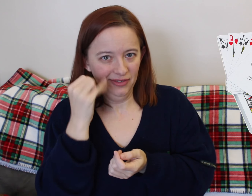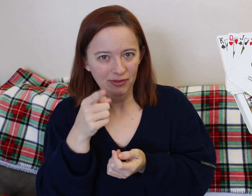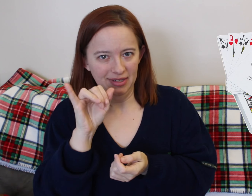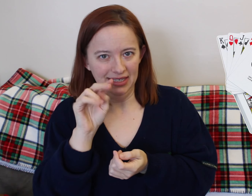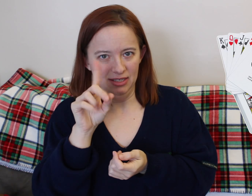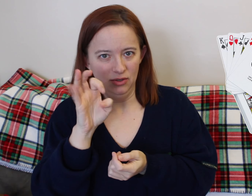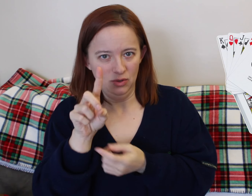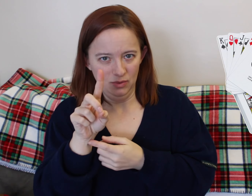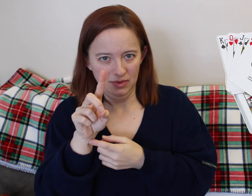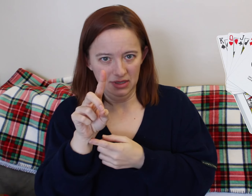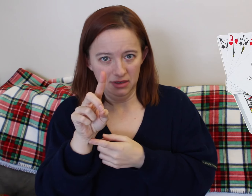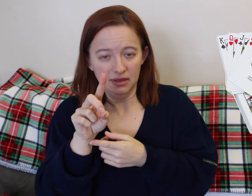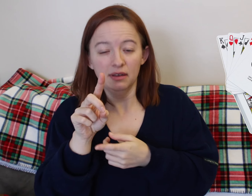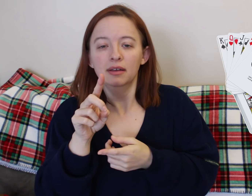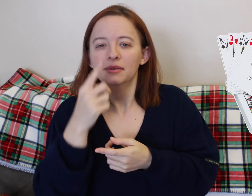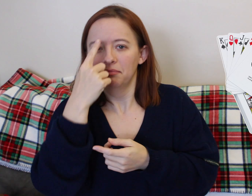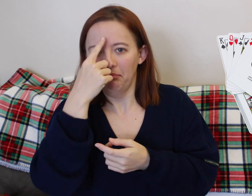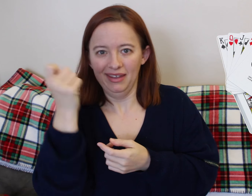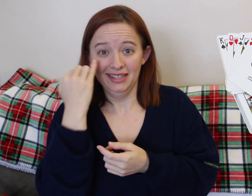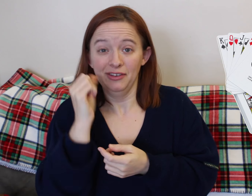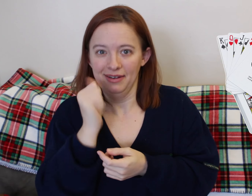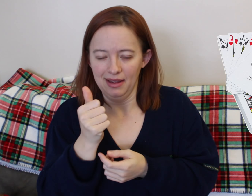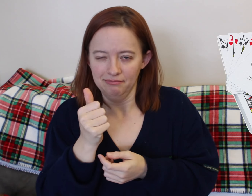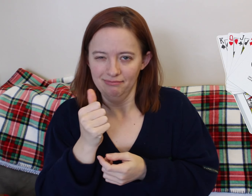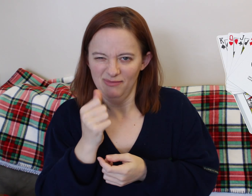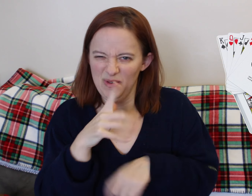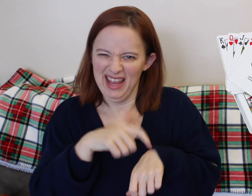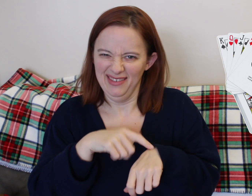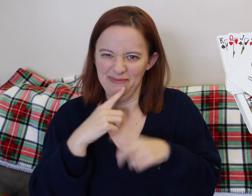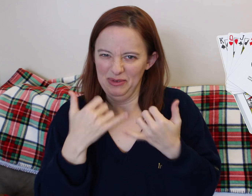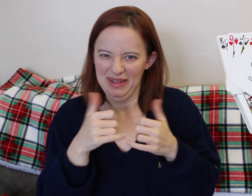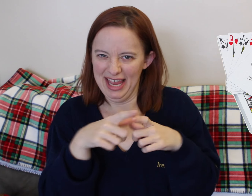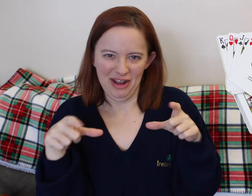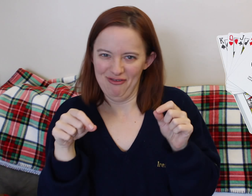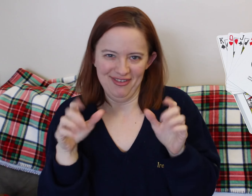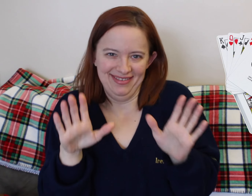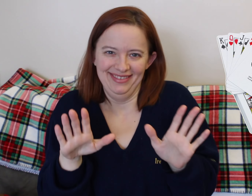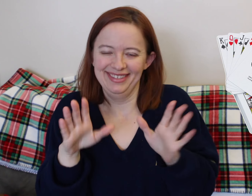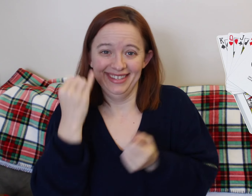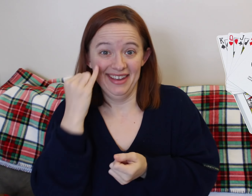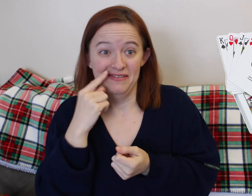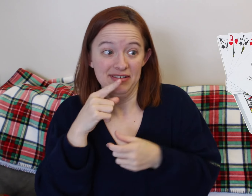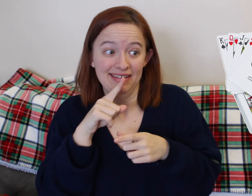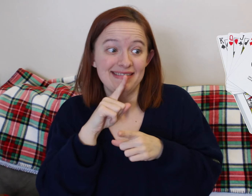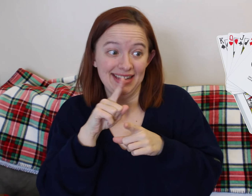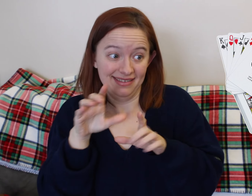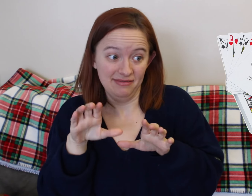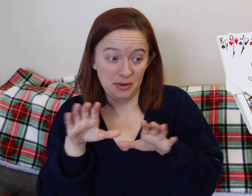Because it takes a really long time and we used the cards a lot. However... I used them.